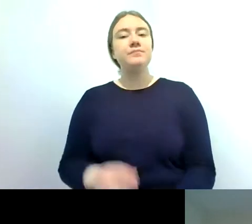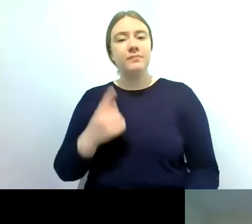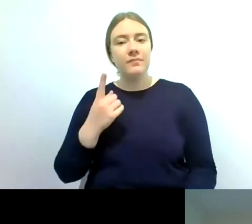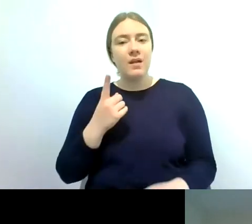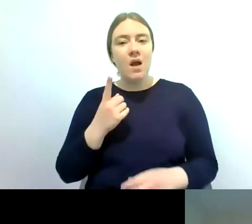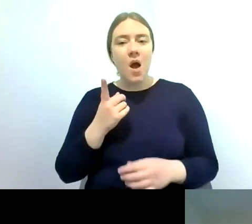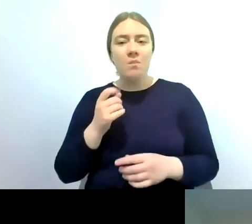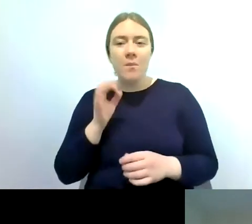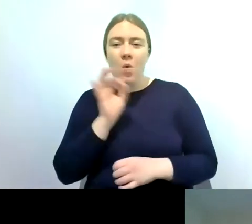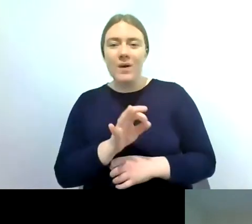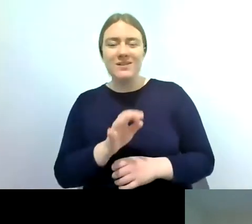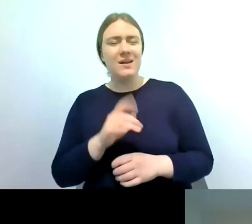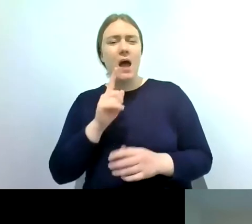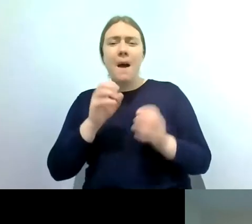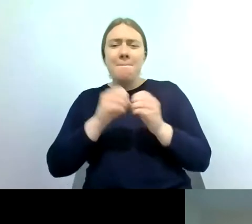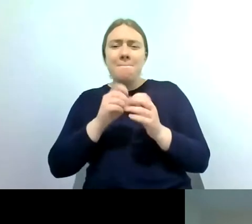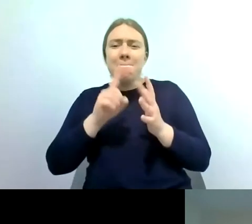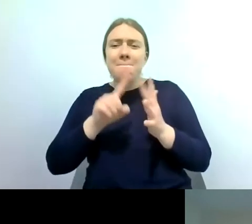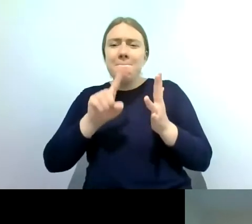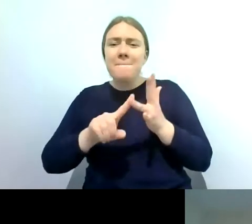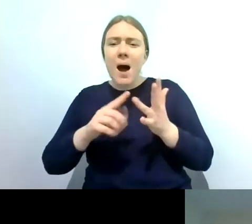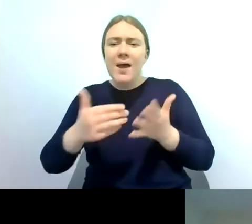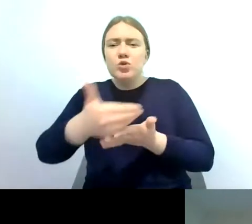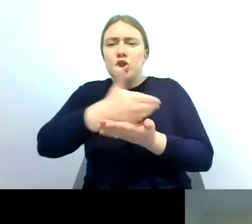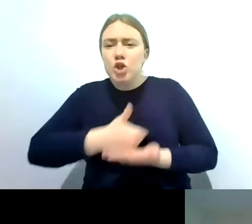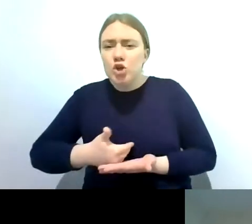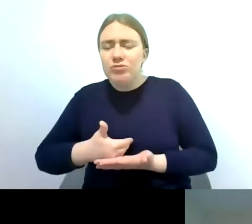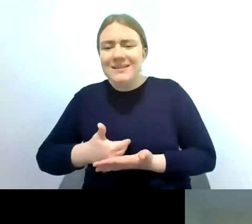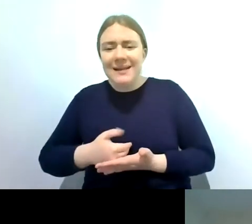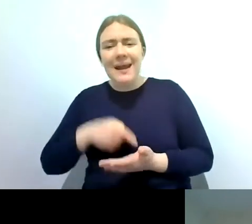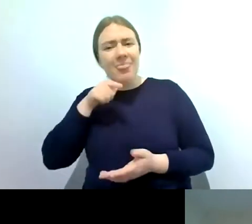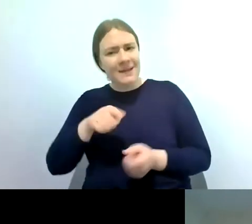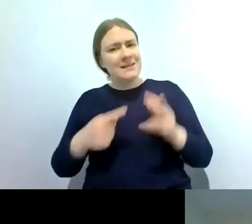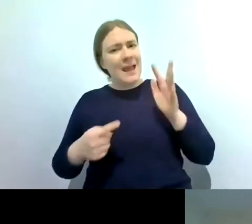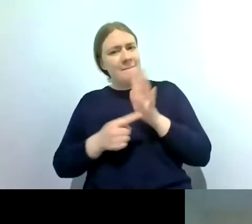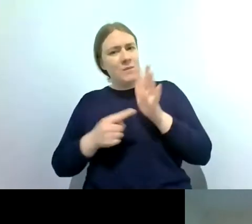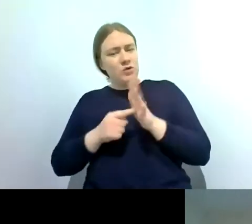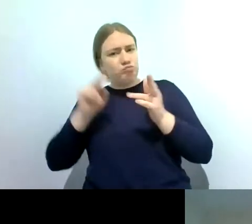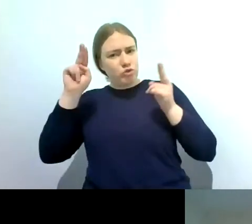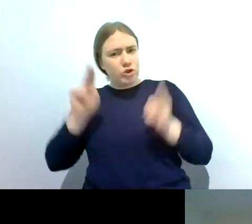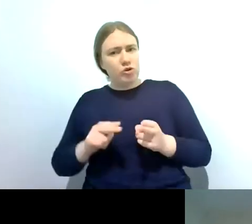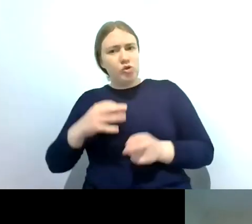in training um something that is important for reducing the risk of crayfish plague and other